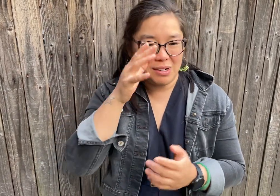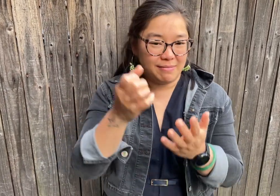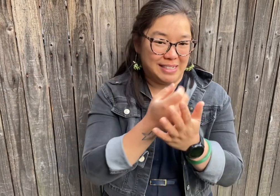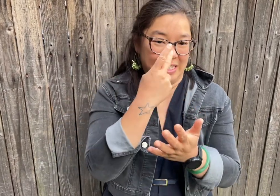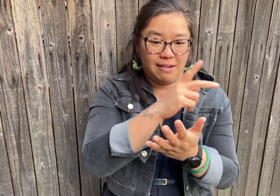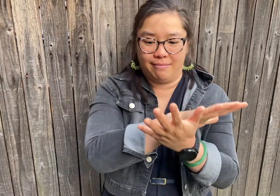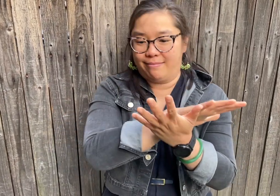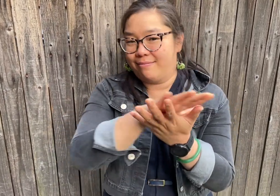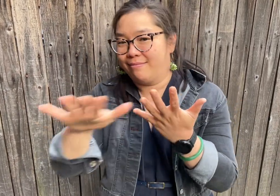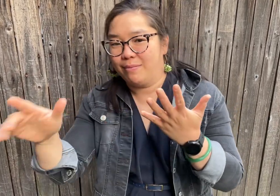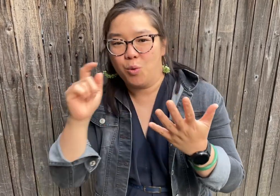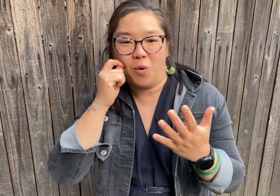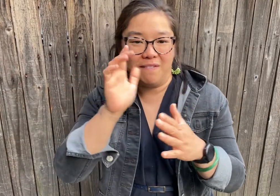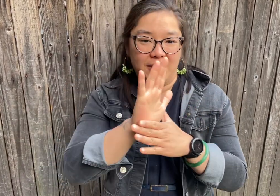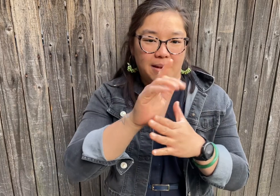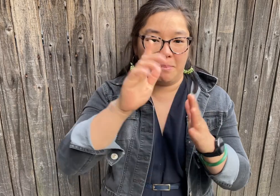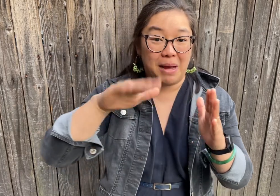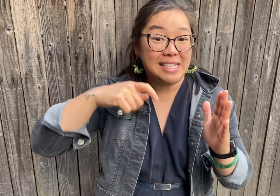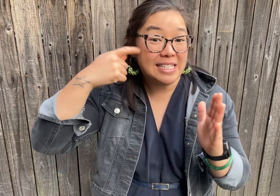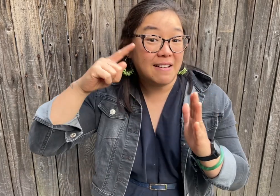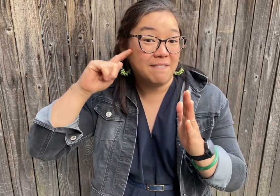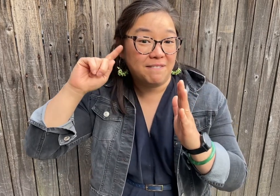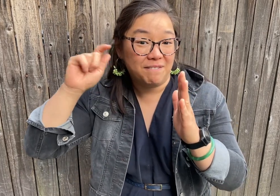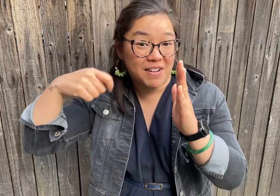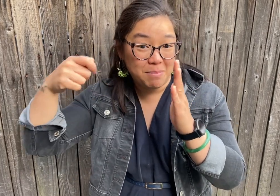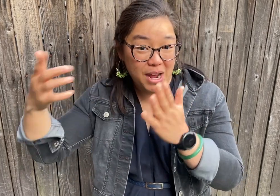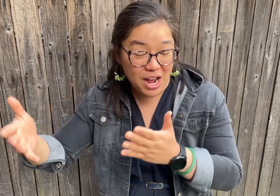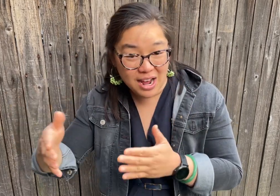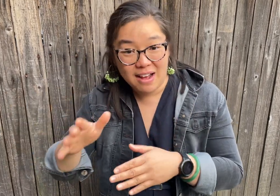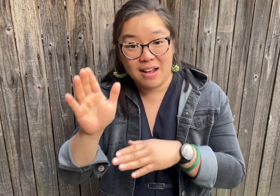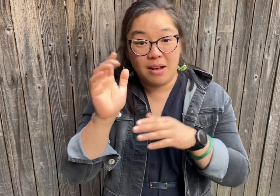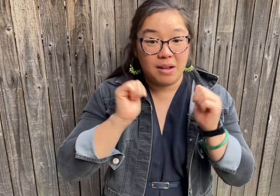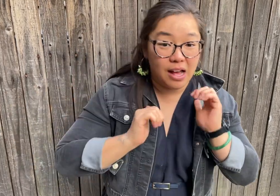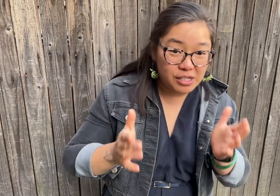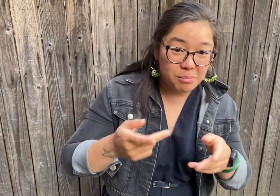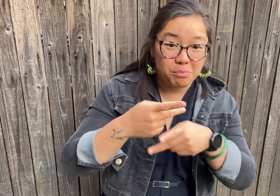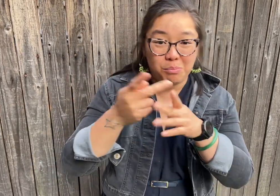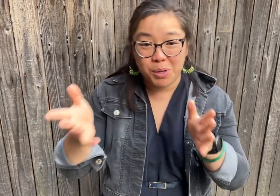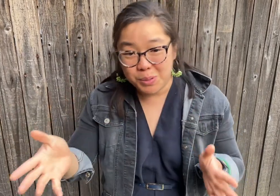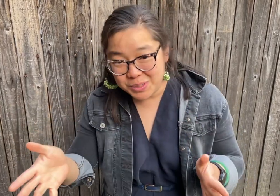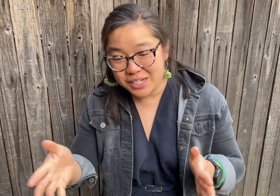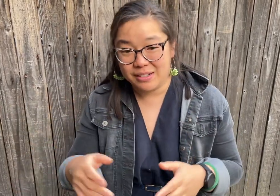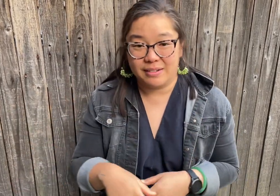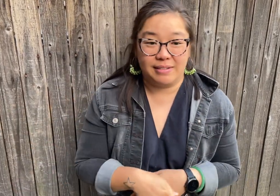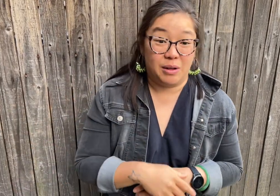You’ll see many different amazing movies by Deaf filmmakers, actors and producers.